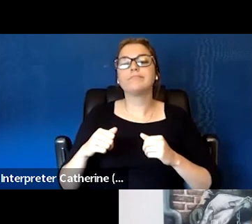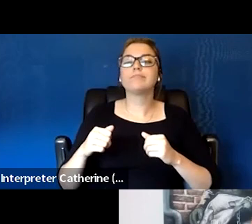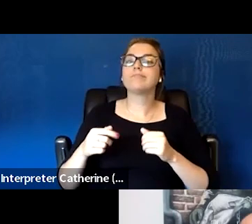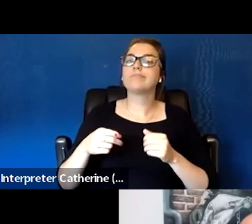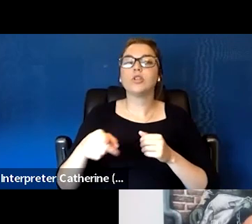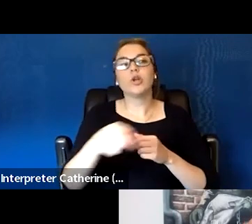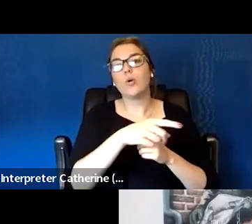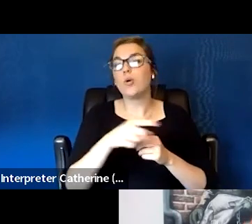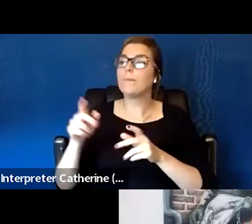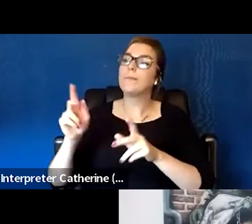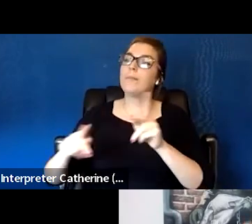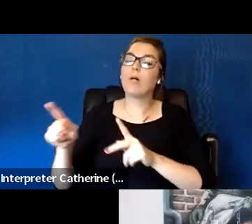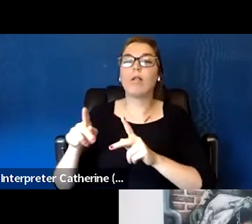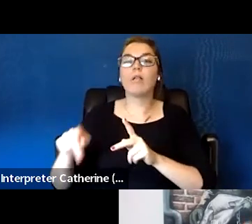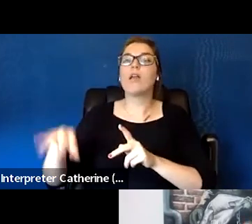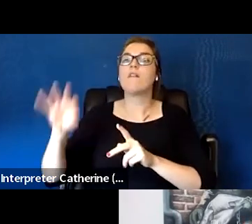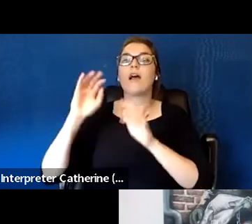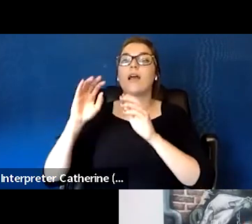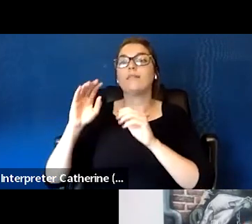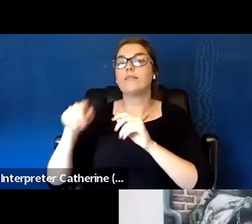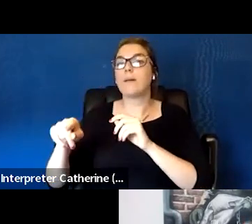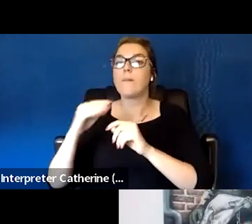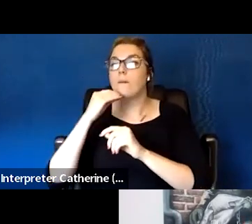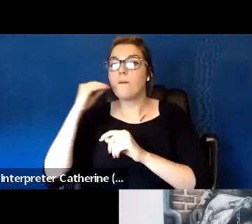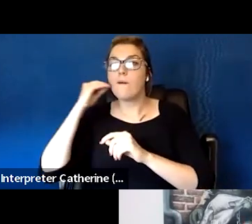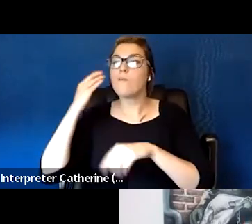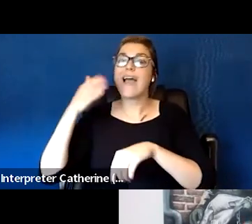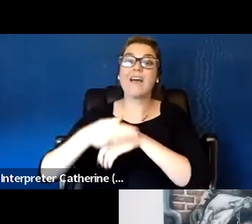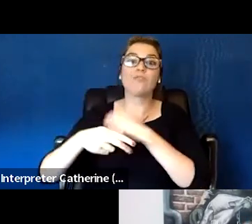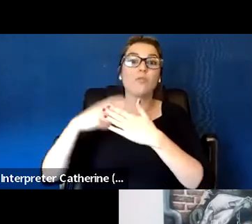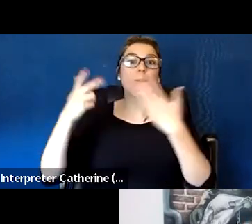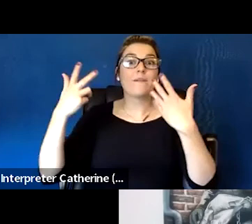But again, it depends on where the client's at.